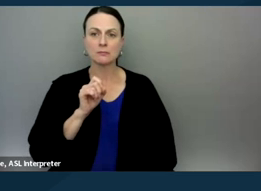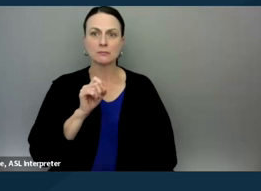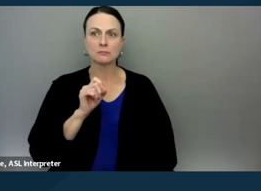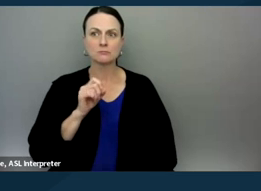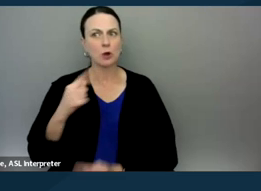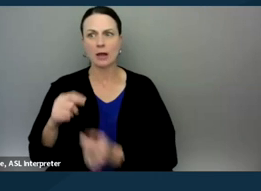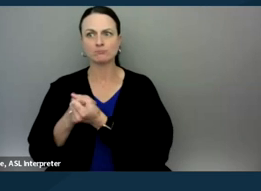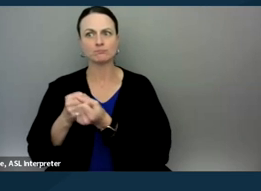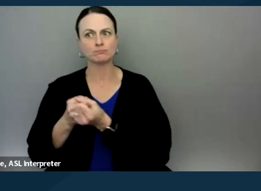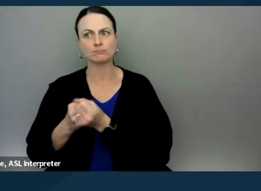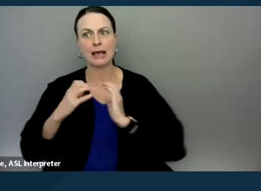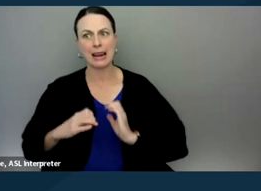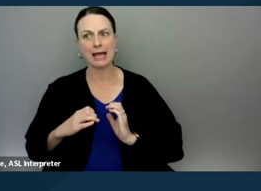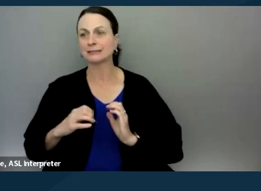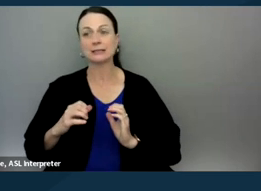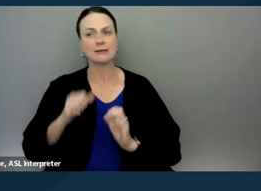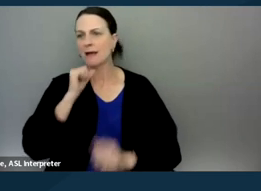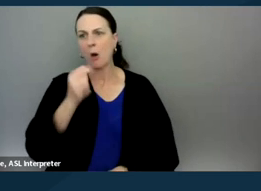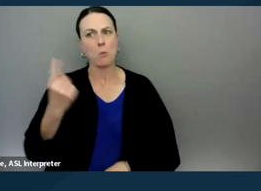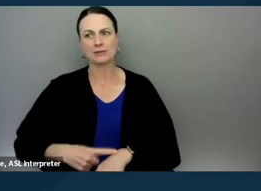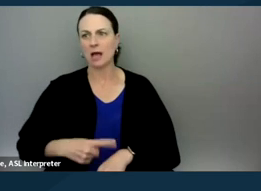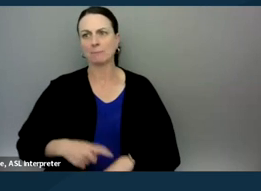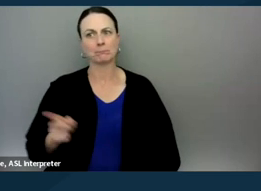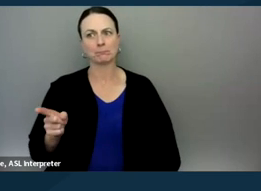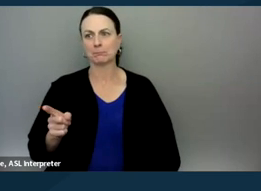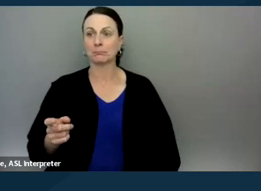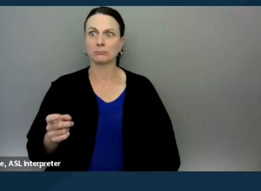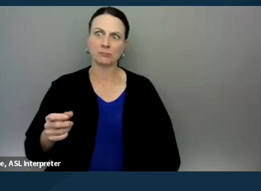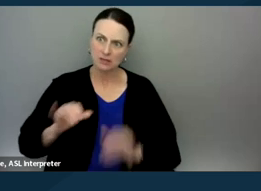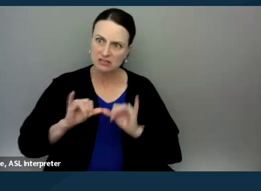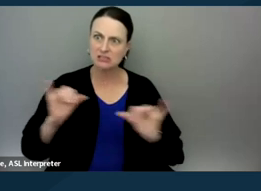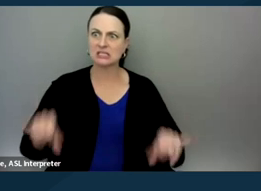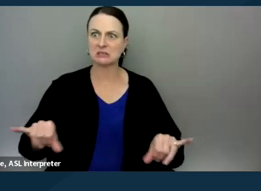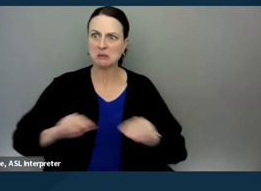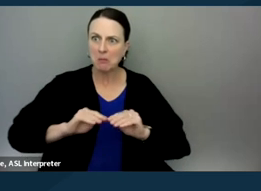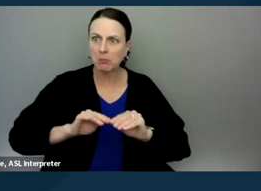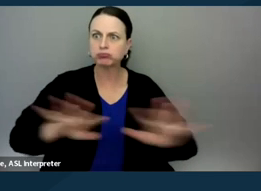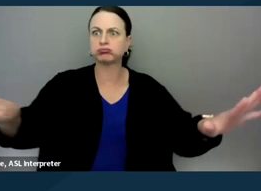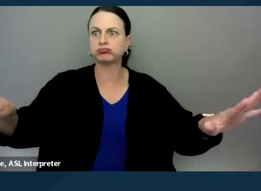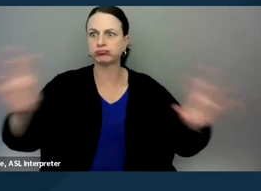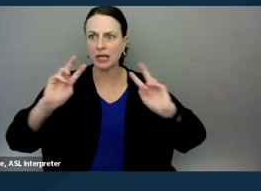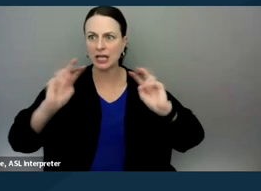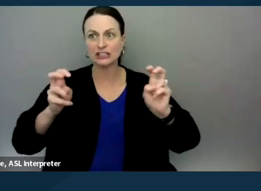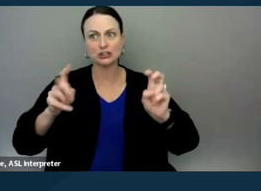and realizing that it wasn't just a one-off situation, that it was a systemic issue that really needed to be addressed.